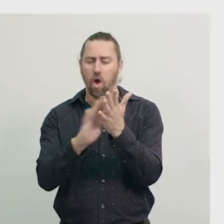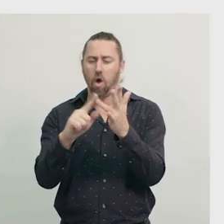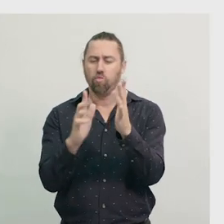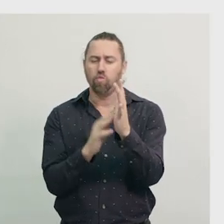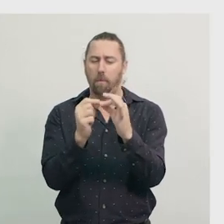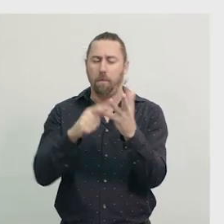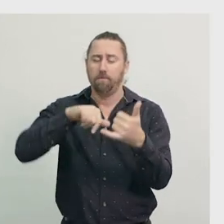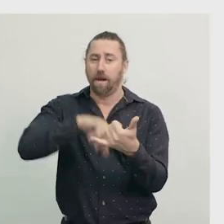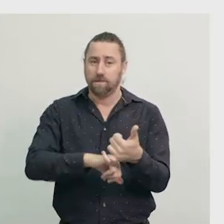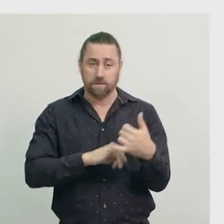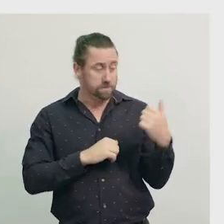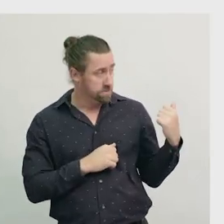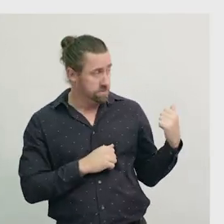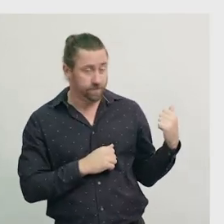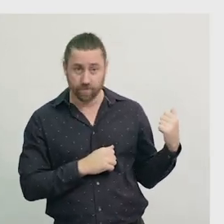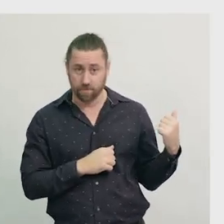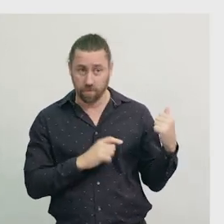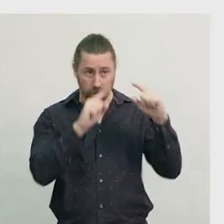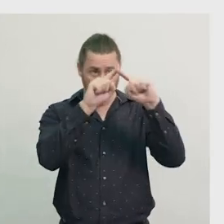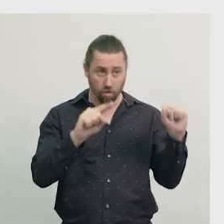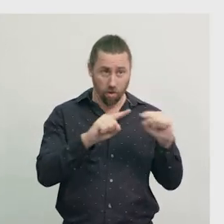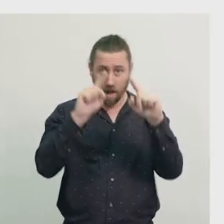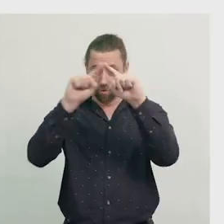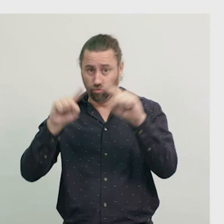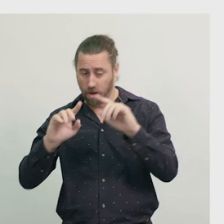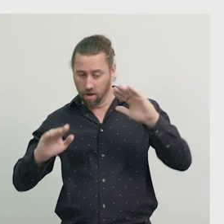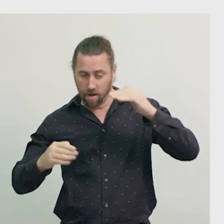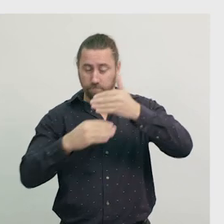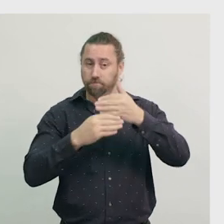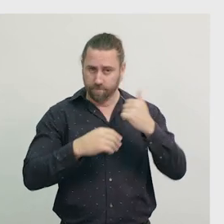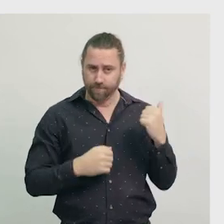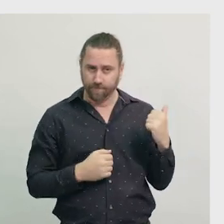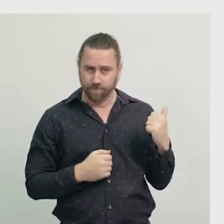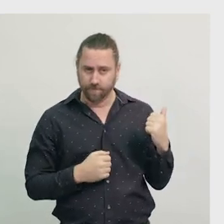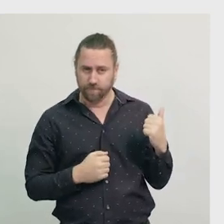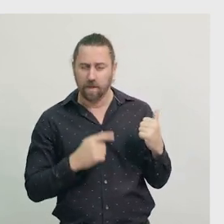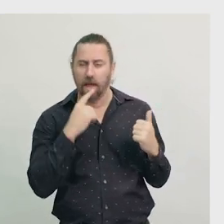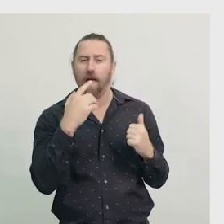Let's look more closely at our rhombus again. We used two triangles to create this rhombus.